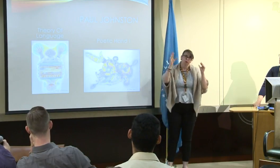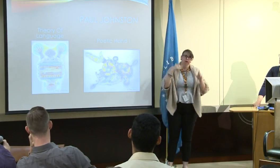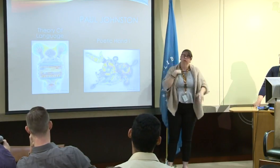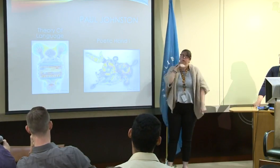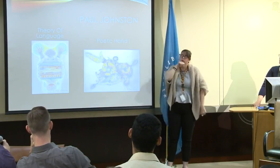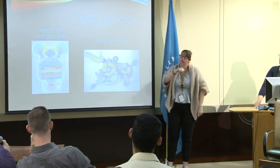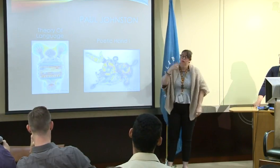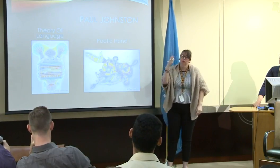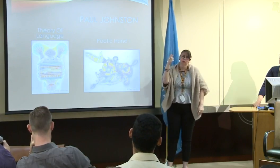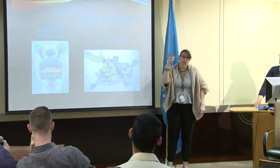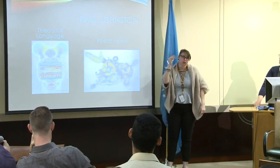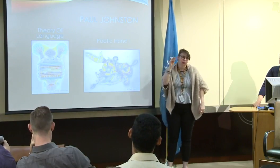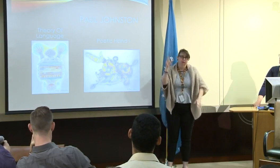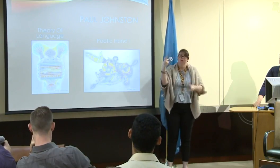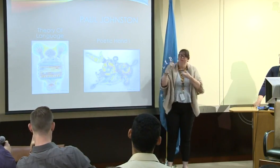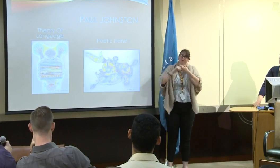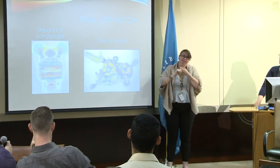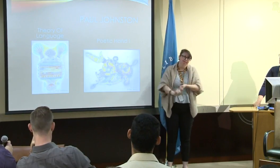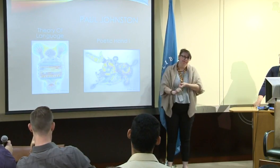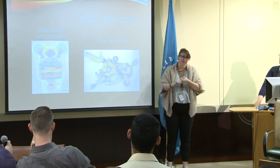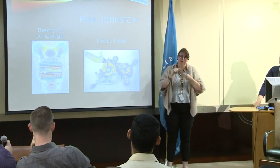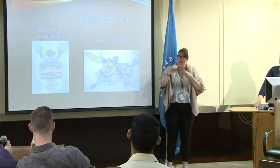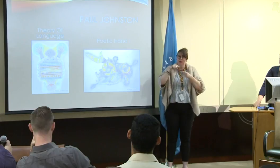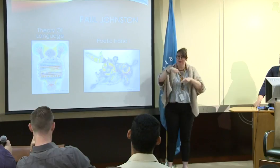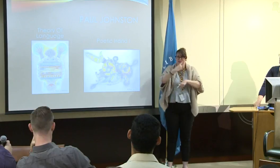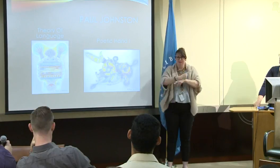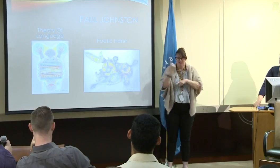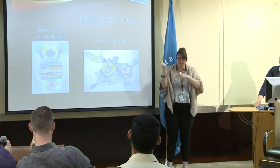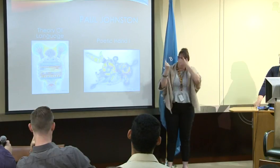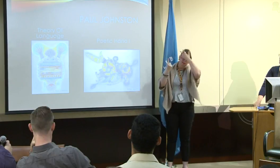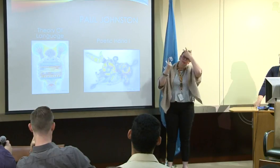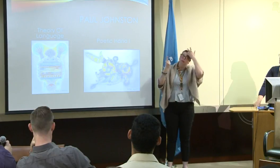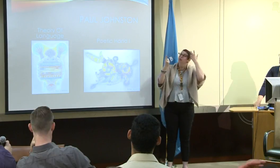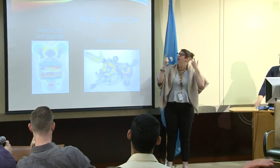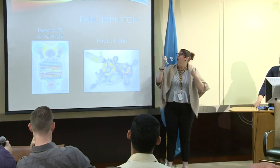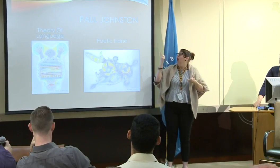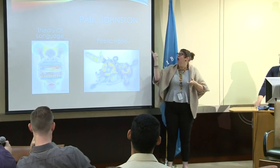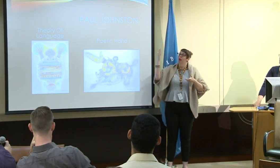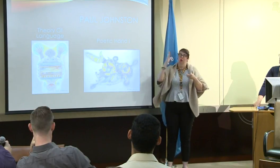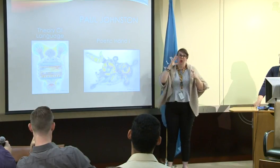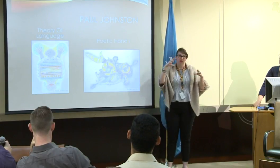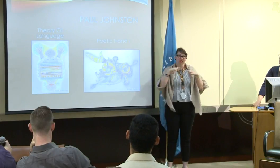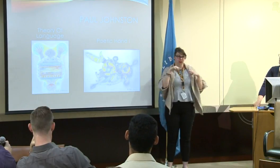of my professors, and a great teacher. I really enjoyed him as a professor and also as a friend.